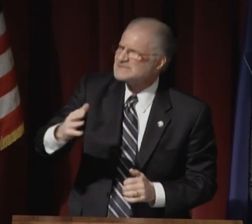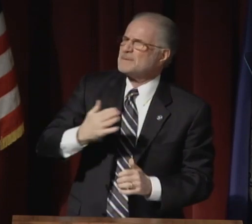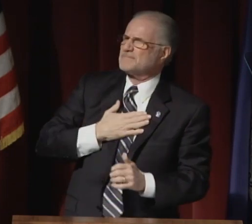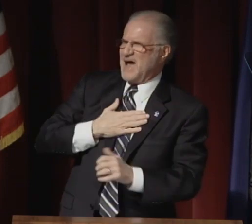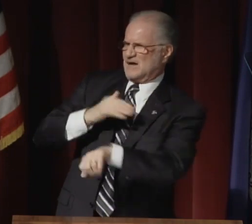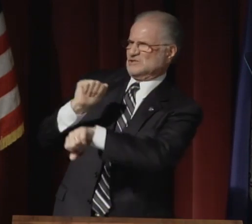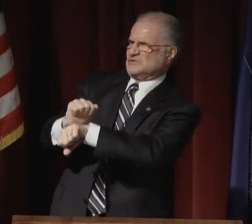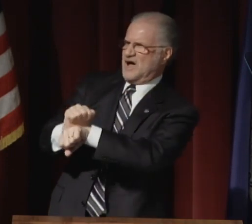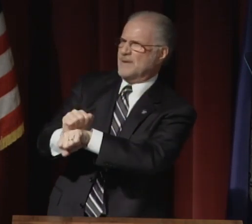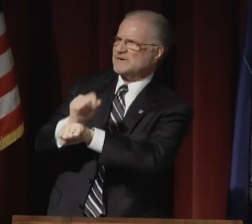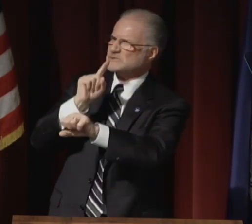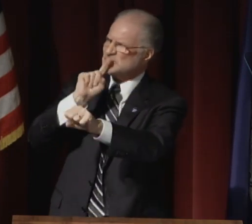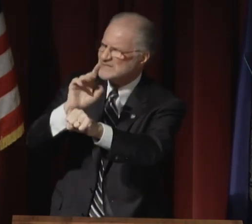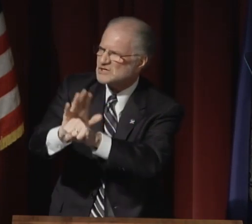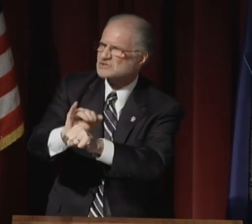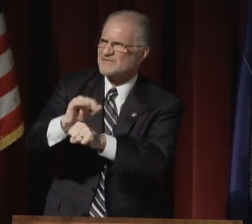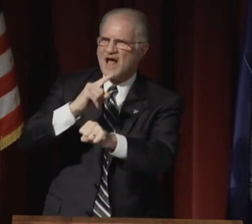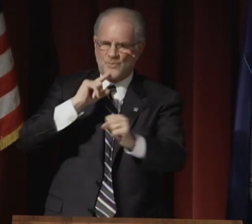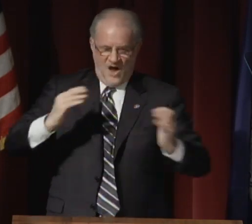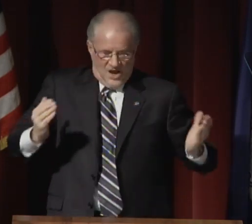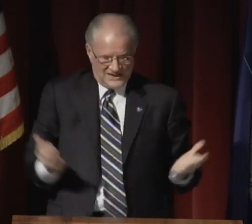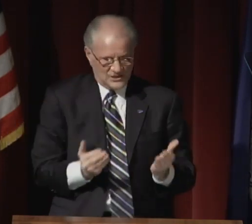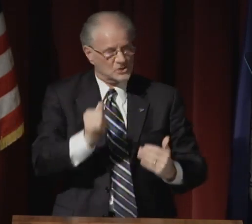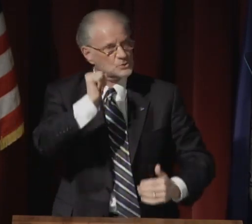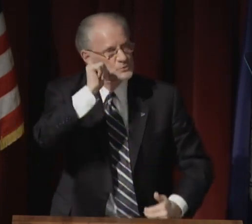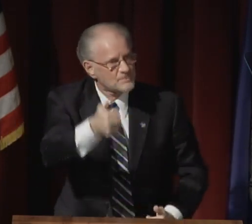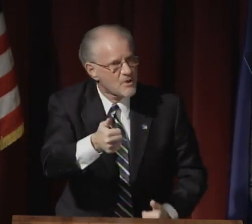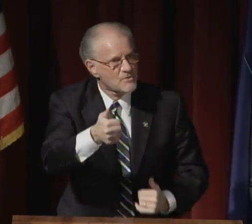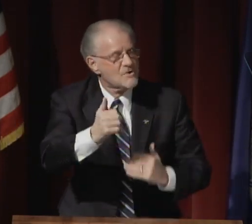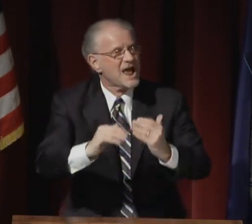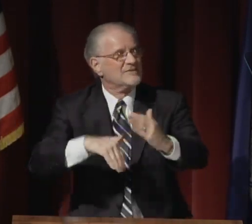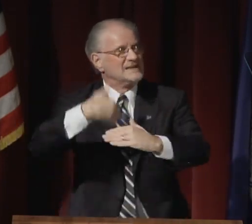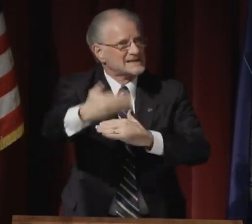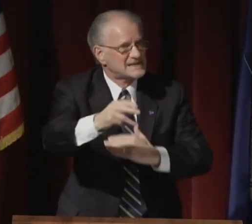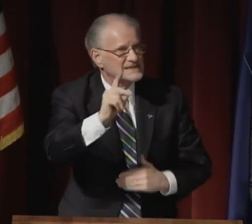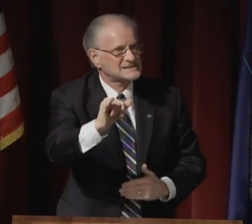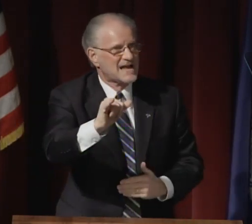Yes, my job is to ensure